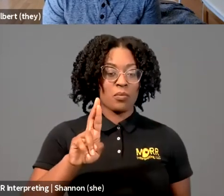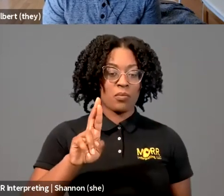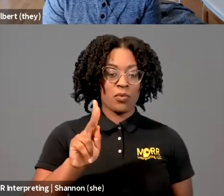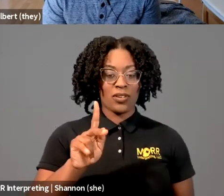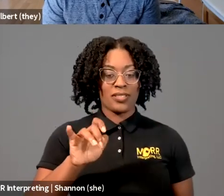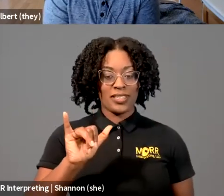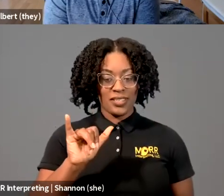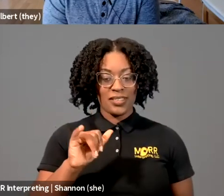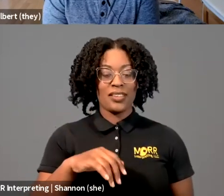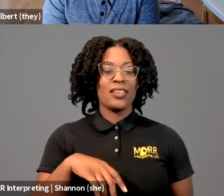Thank you so much everybody. I appreciate you making the time and thanks for coming, to all of our attendees.